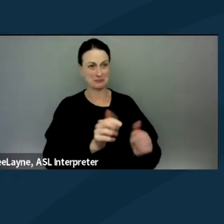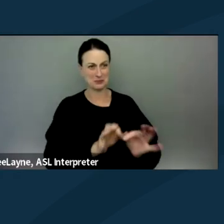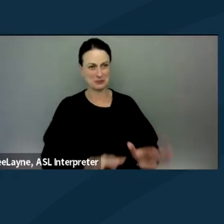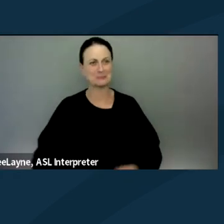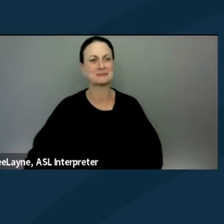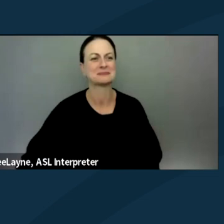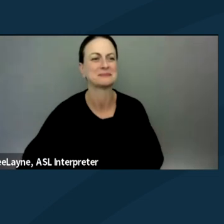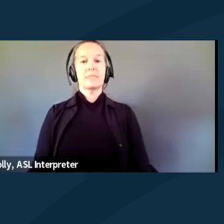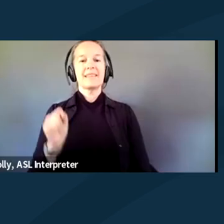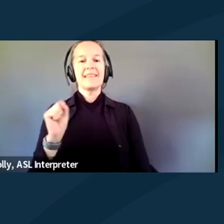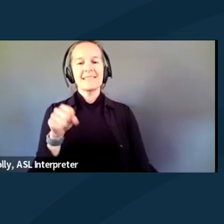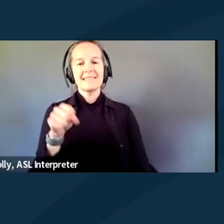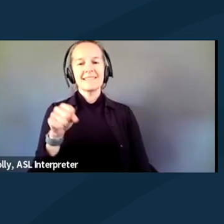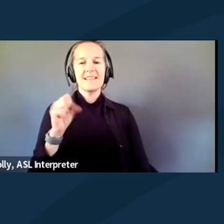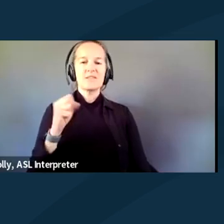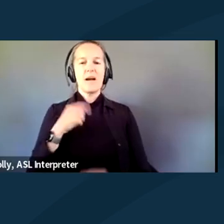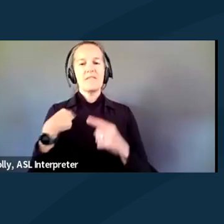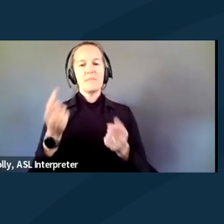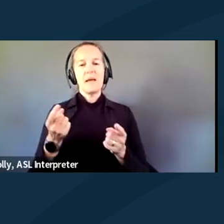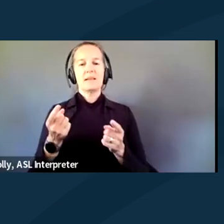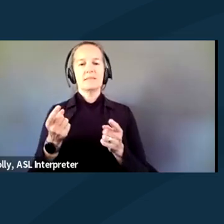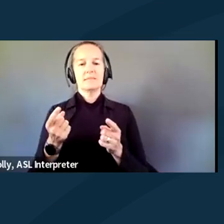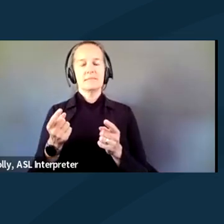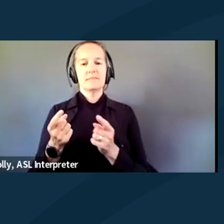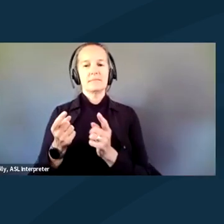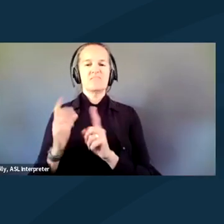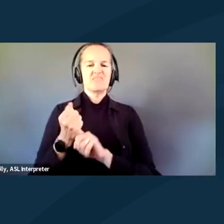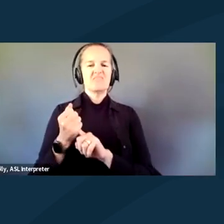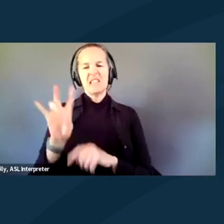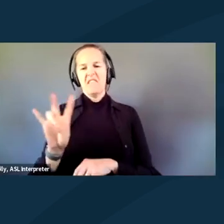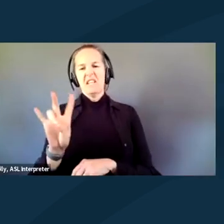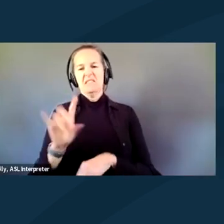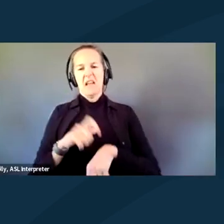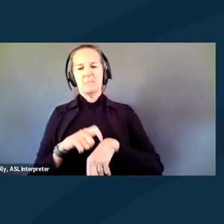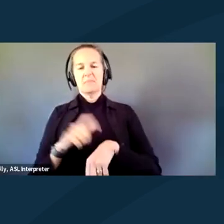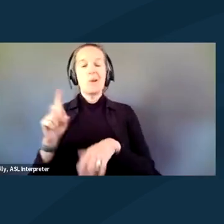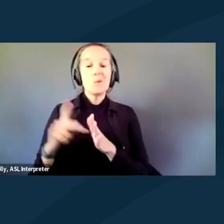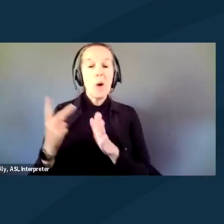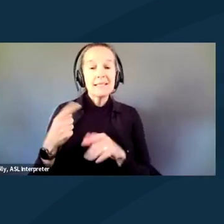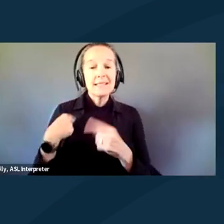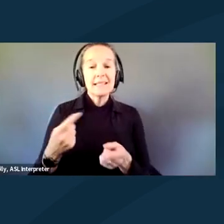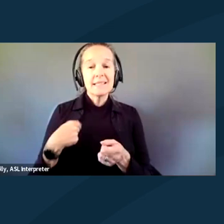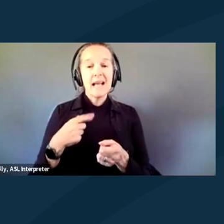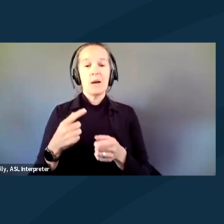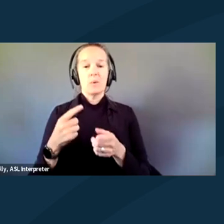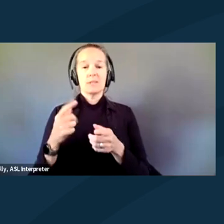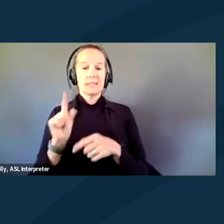Yes. I've been arrested seven-ish times, only twice since I've been disabled in the past 10 years.